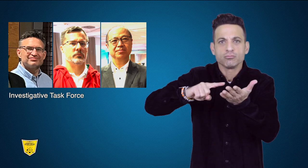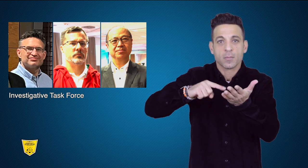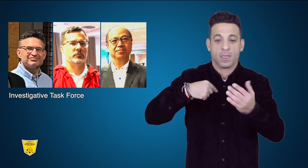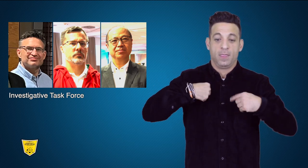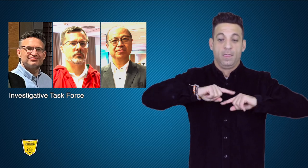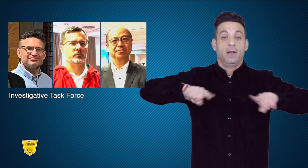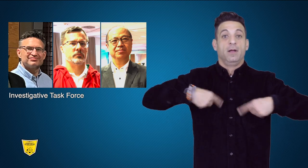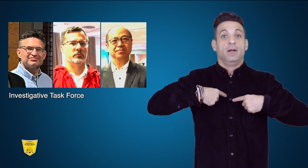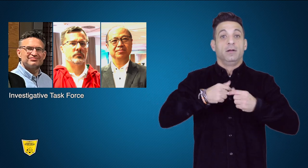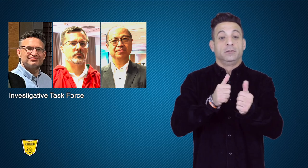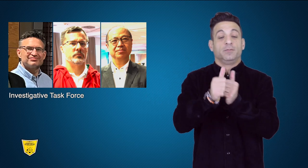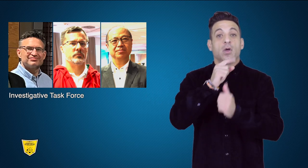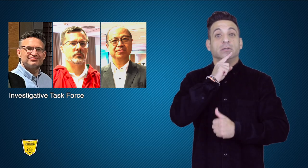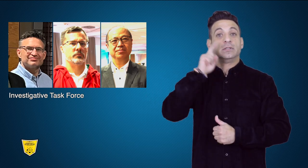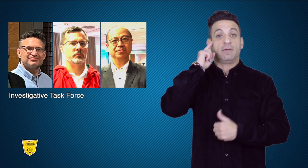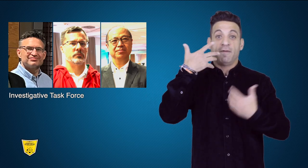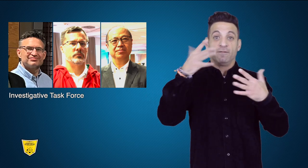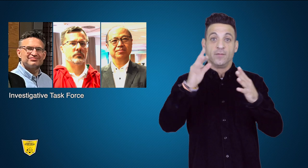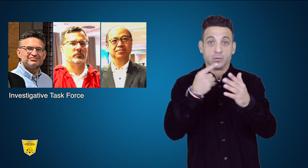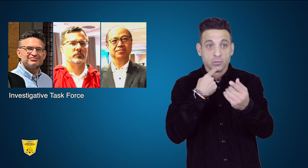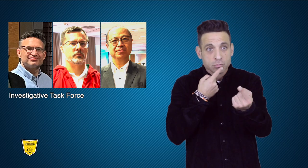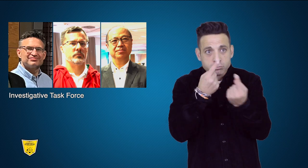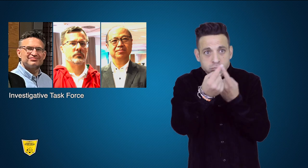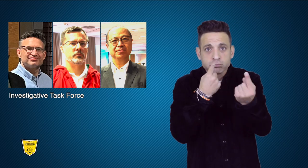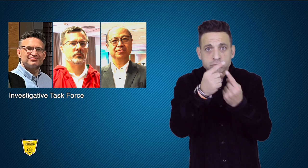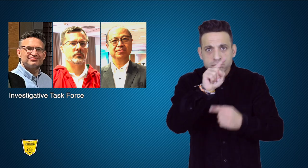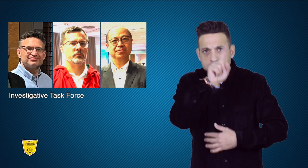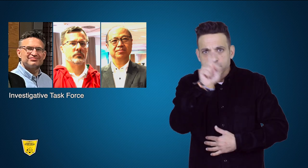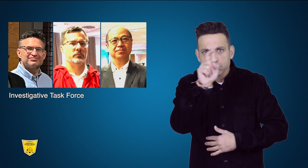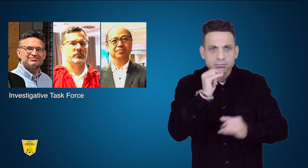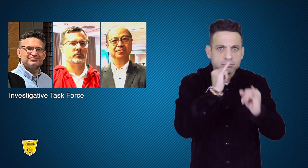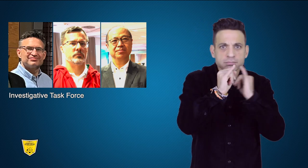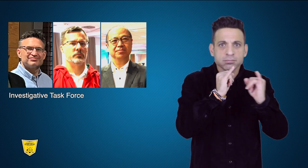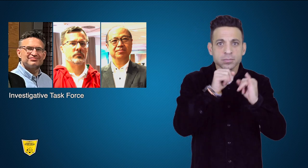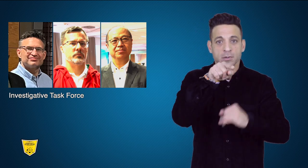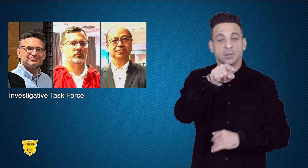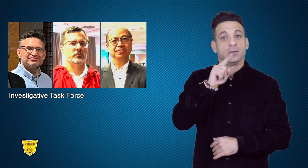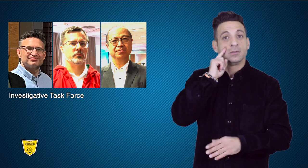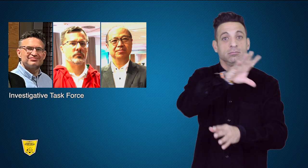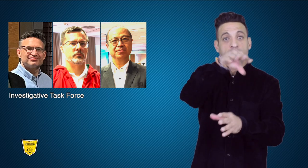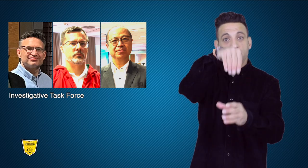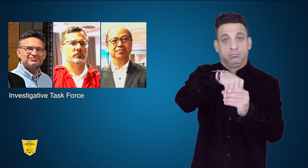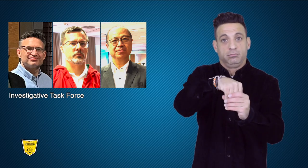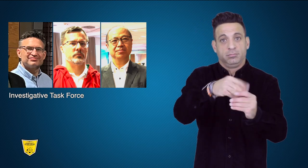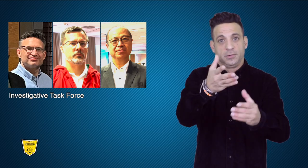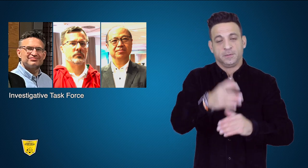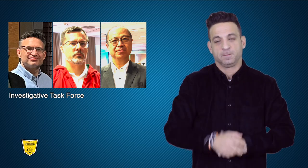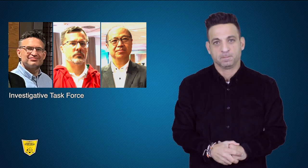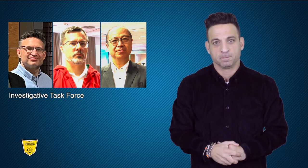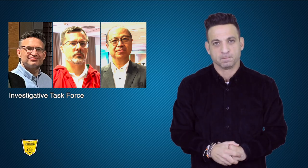SportsDeaf interviewed two people on the task force.